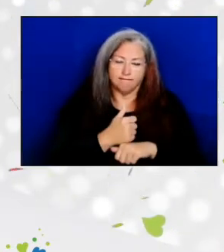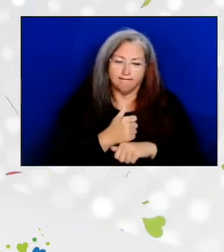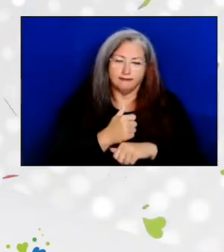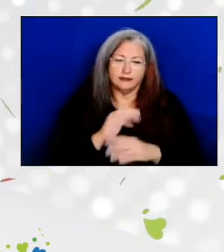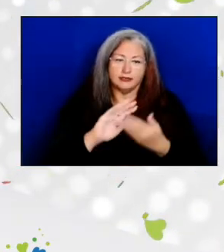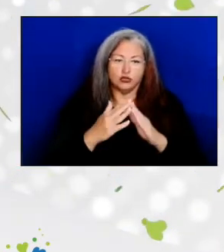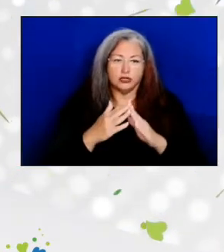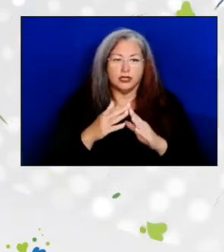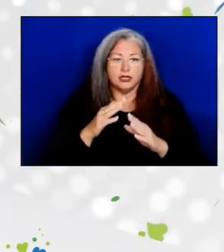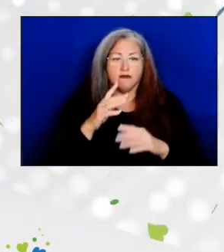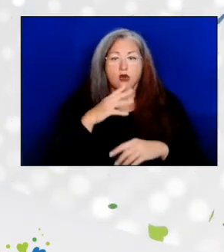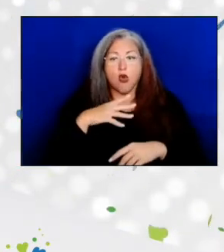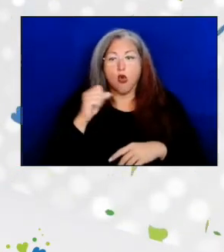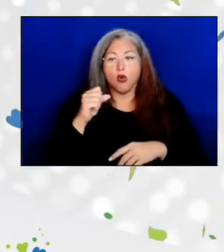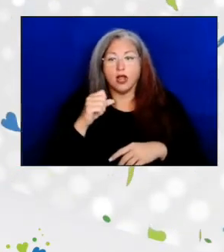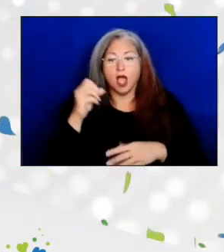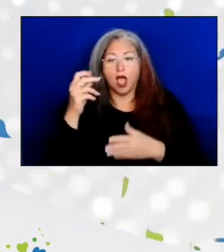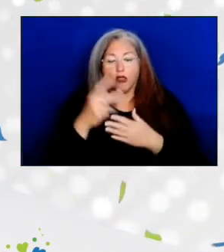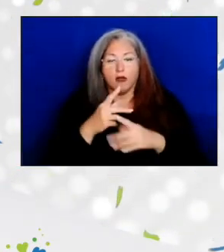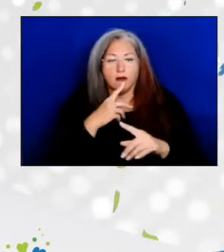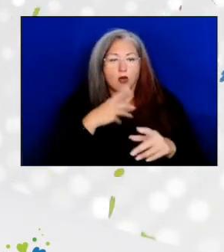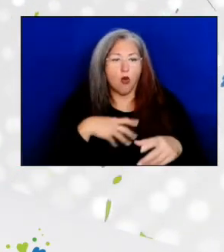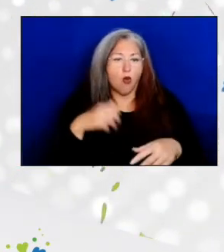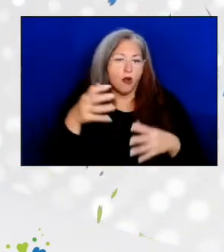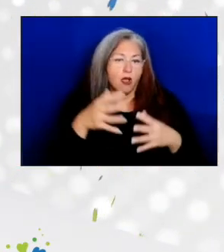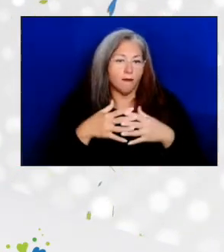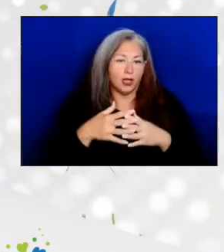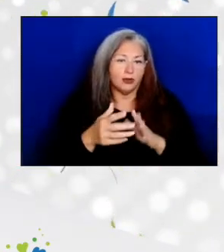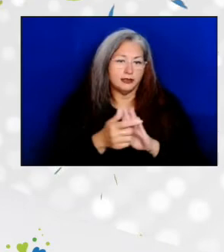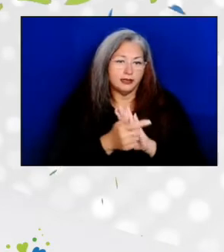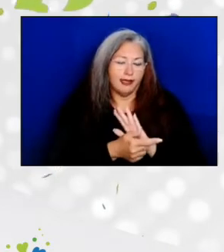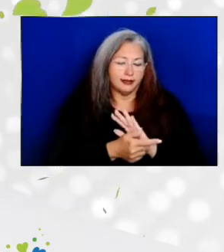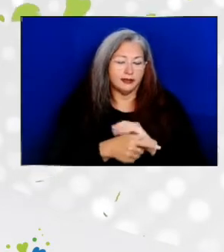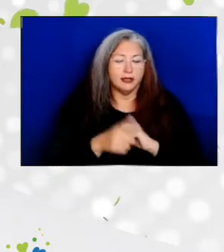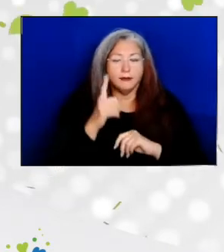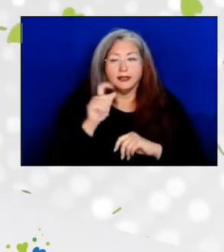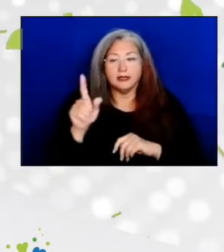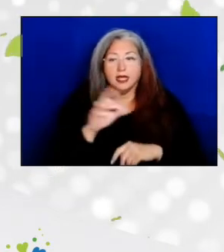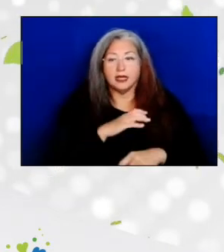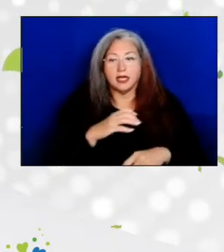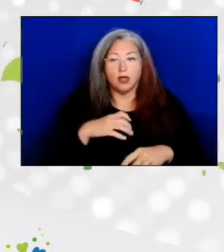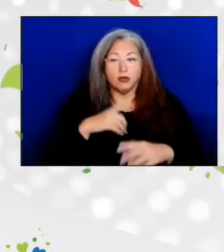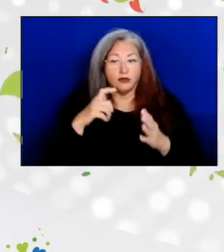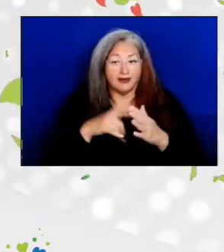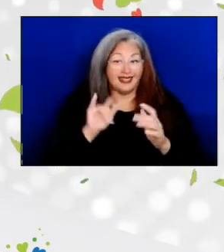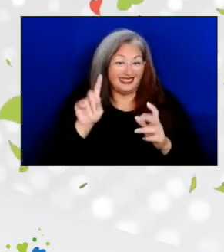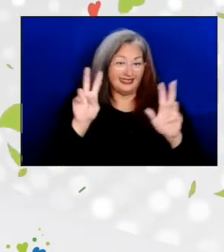authorized by the Older Americans Act because Congress found, and this is their words,